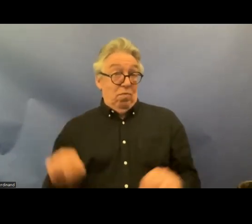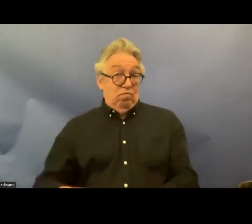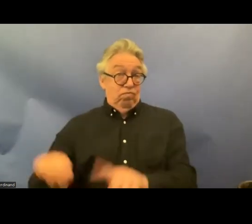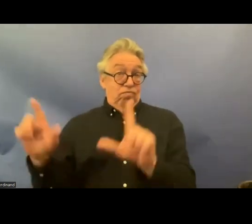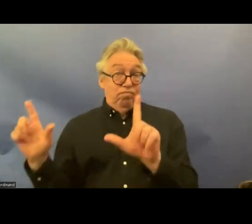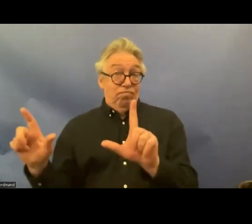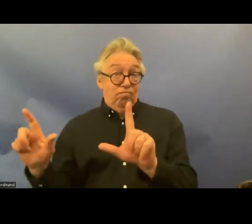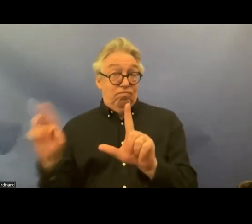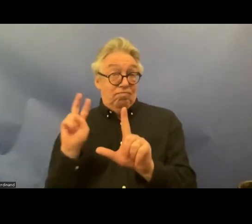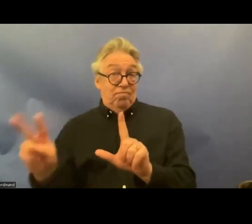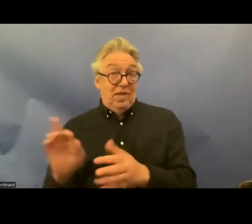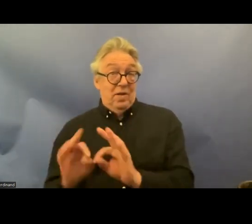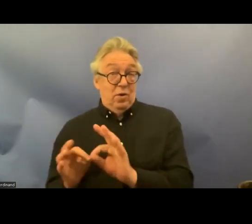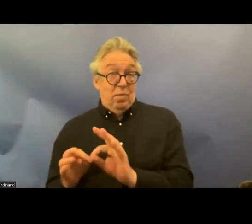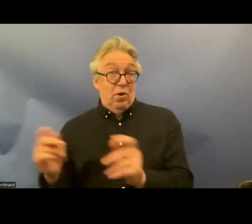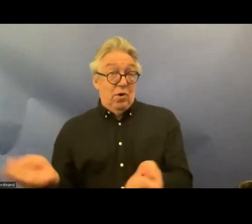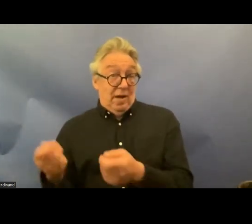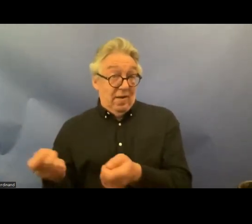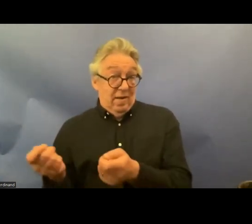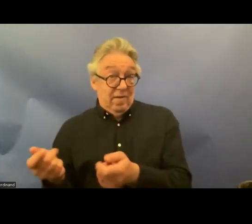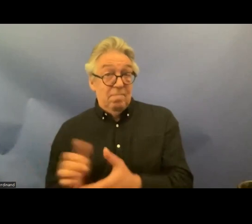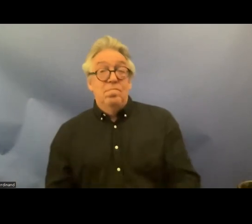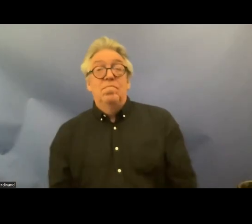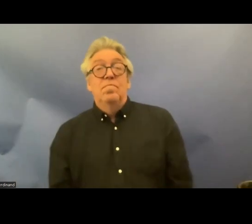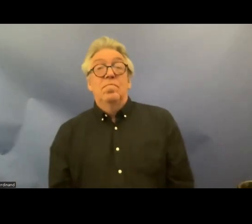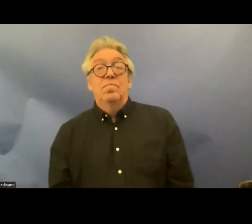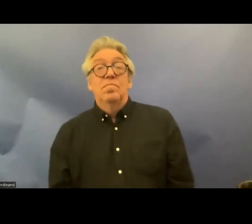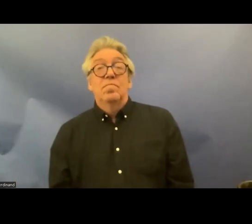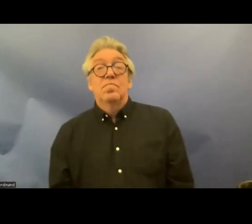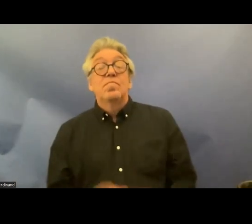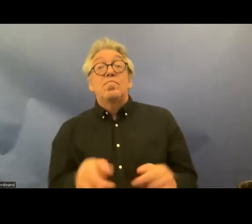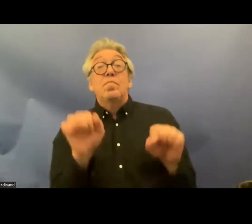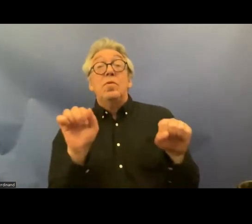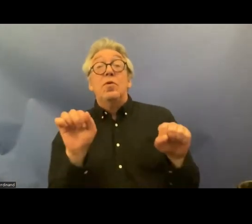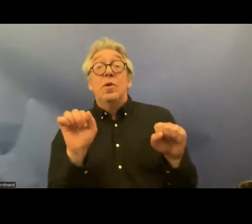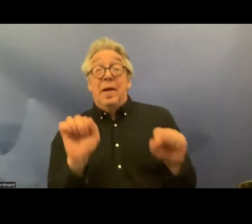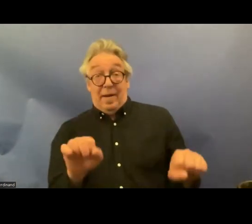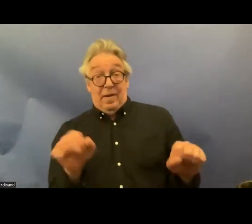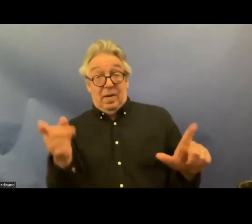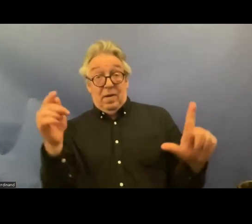interpreter ginand you should also be able to activate the